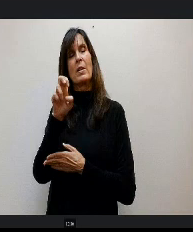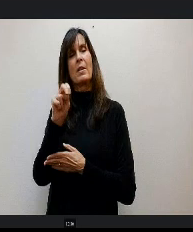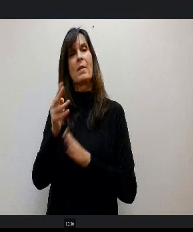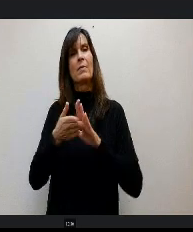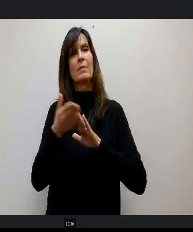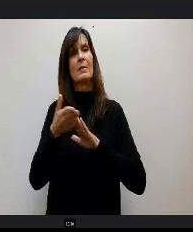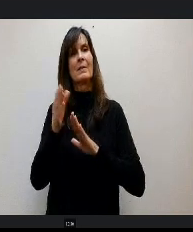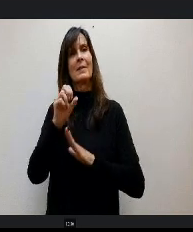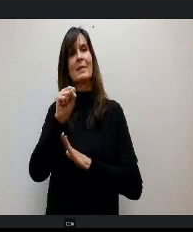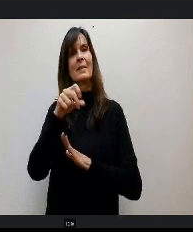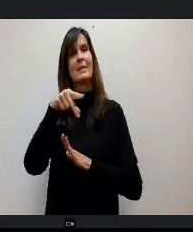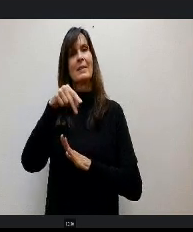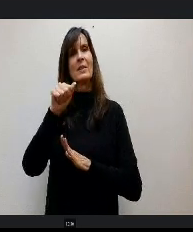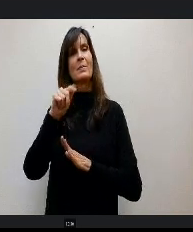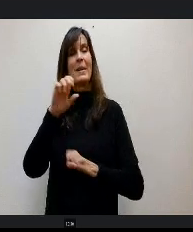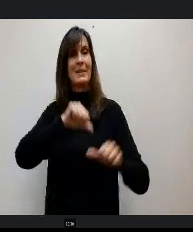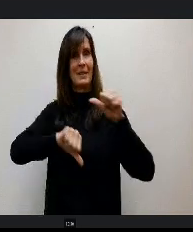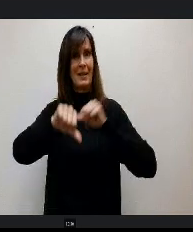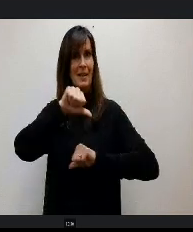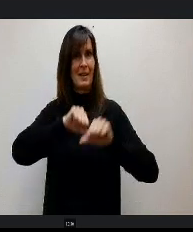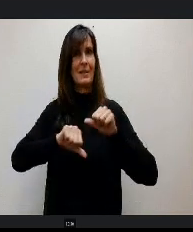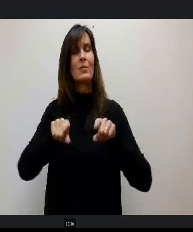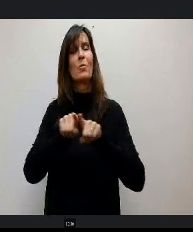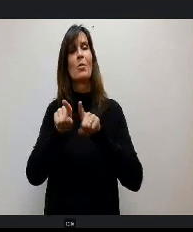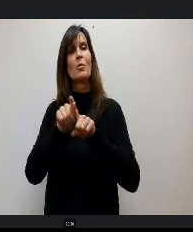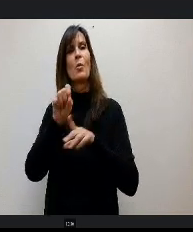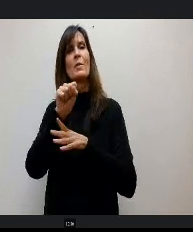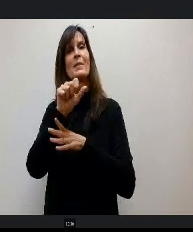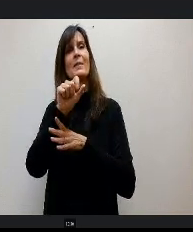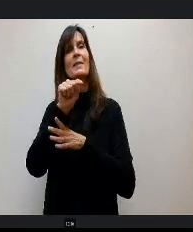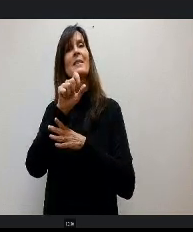s and a steam class for the at the middle school level. And she's going to. Tell you what she's doing here.